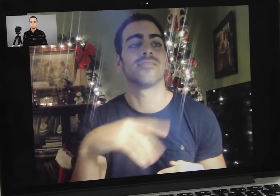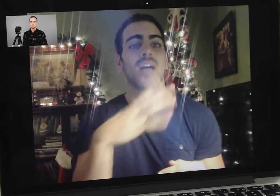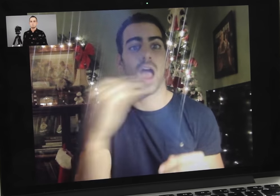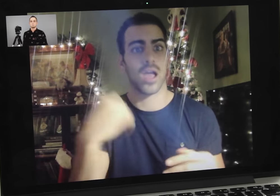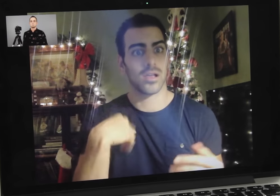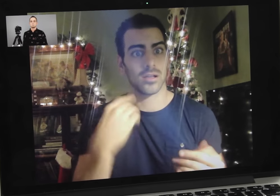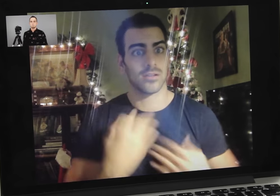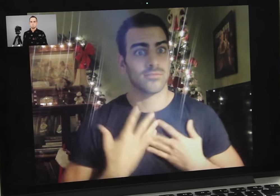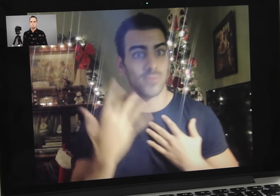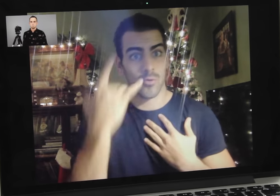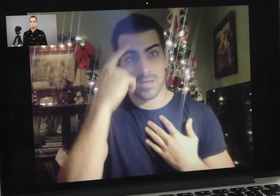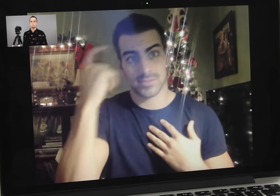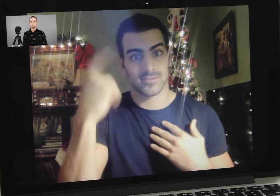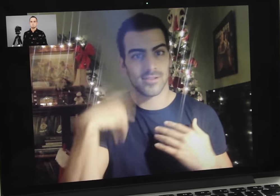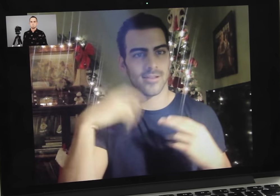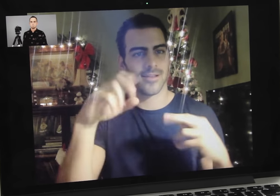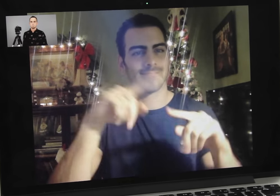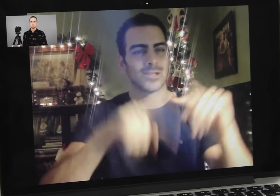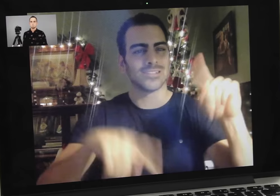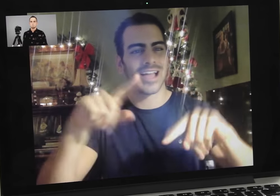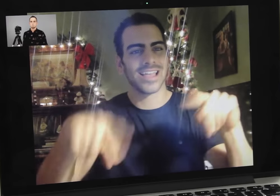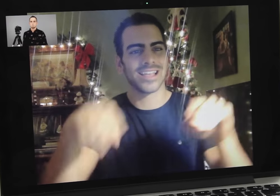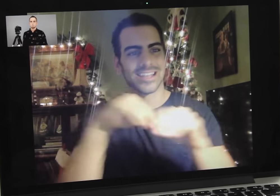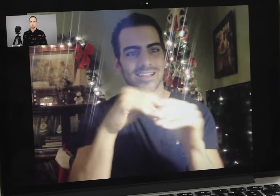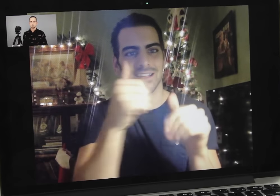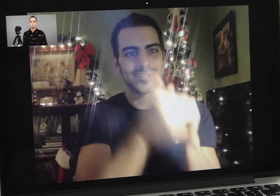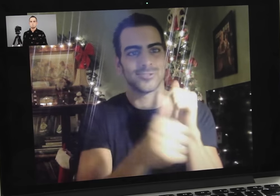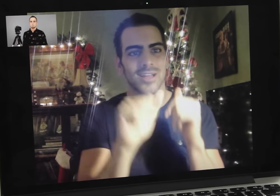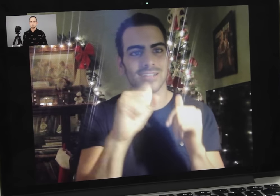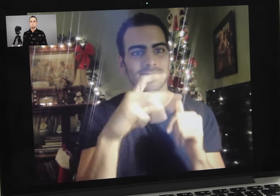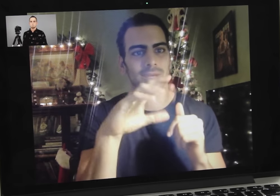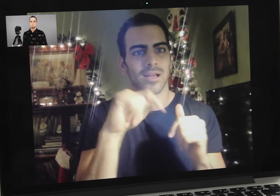I’m inspired about that because my impact has various aspects: